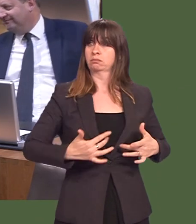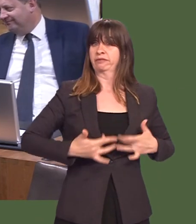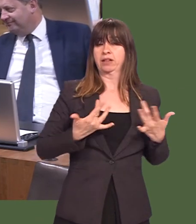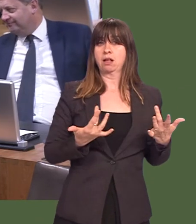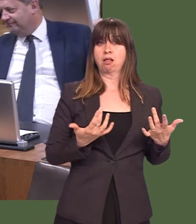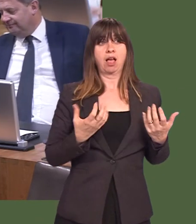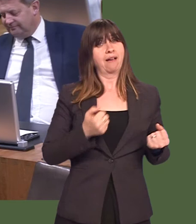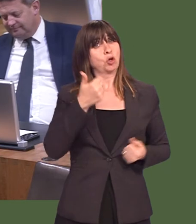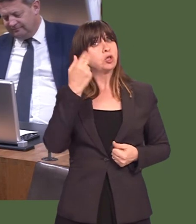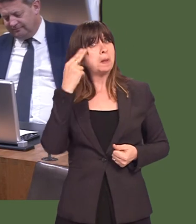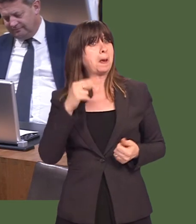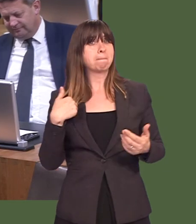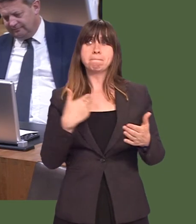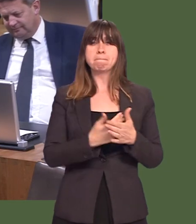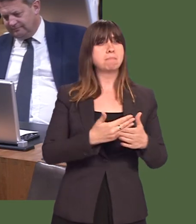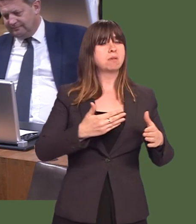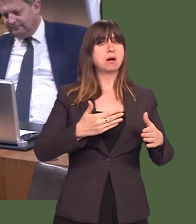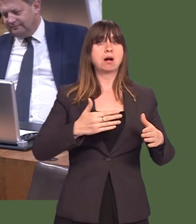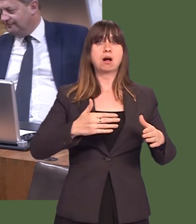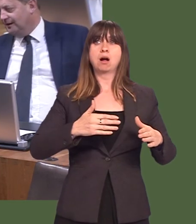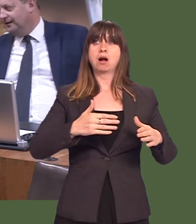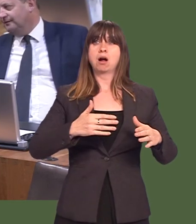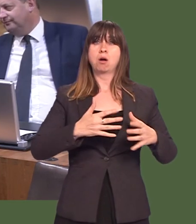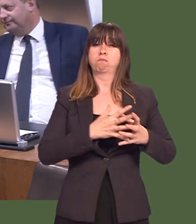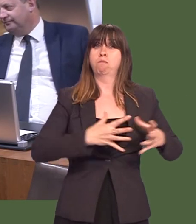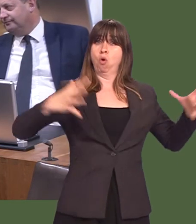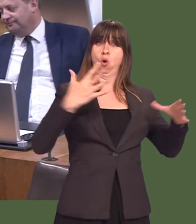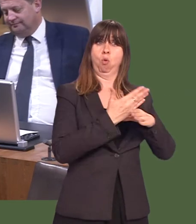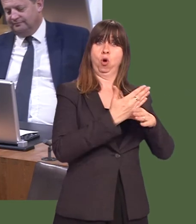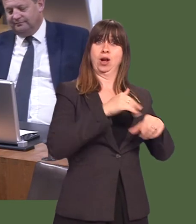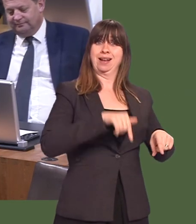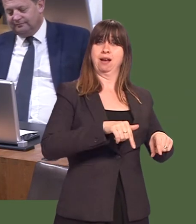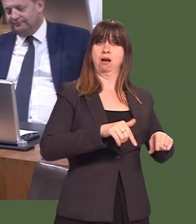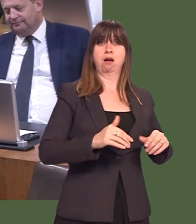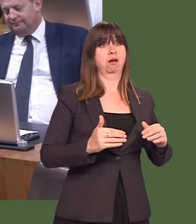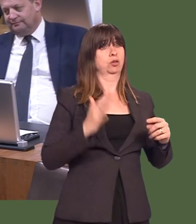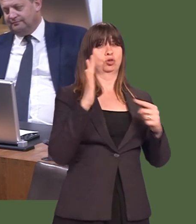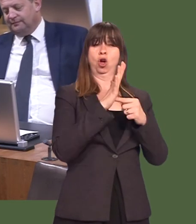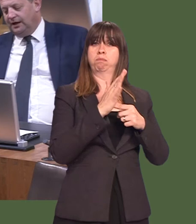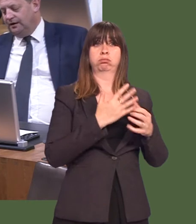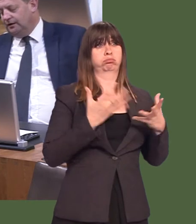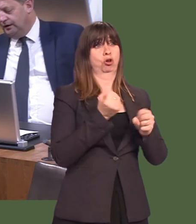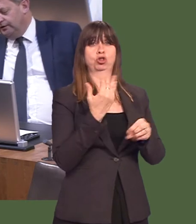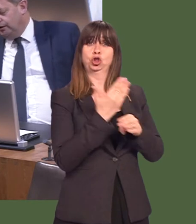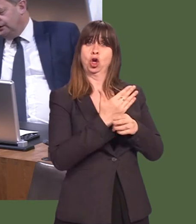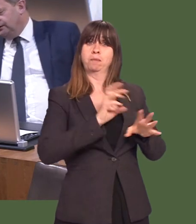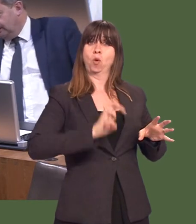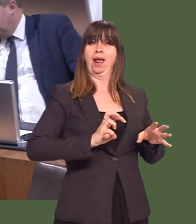from our perspective, we have a very good record: we have unemployment thatís lower than England, Scotland and Northern Ireland, and of course weíve just recently had the